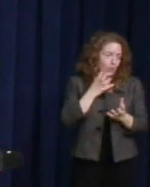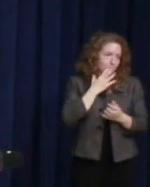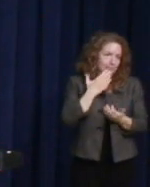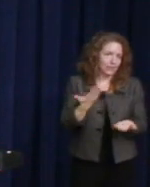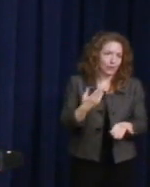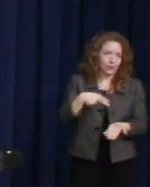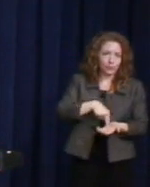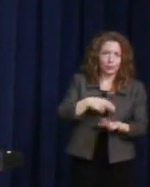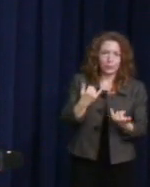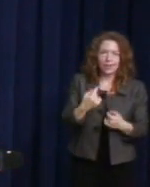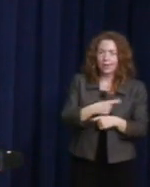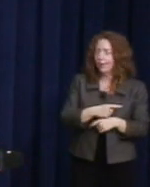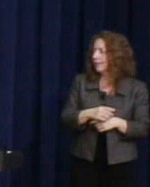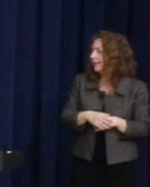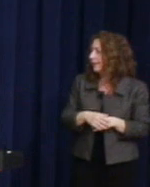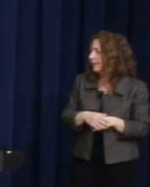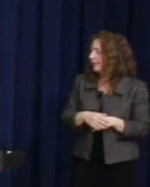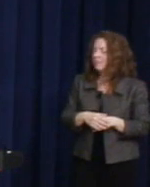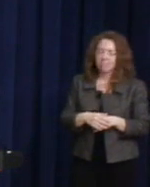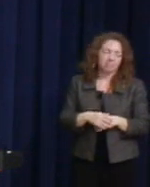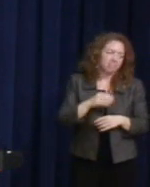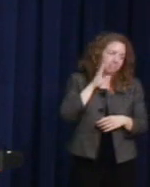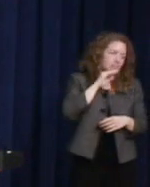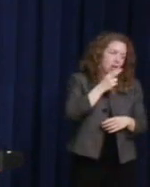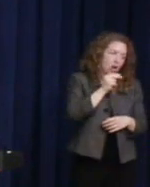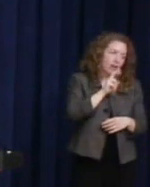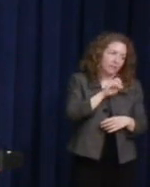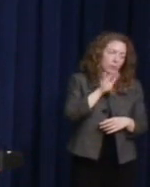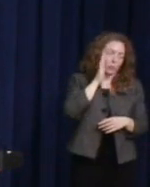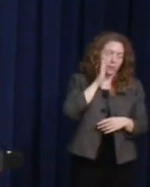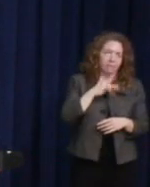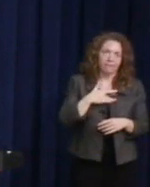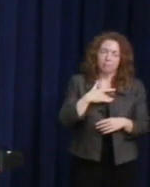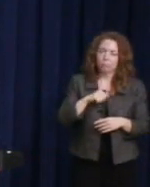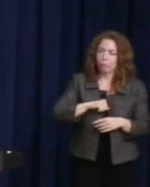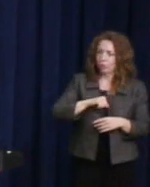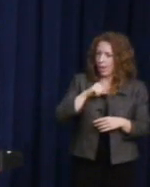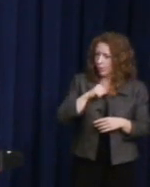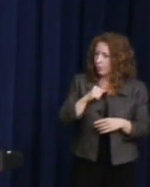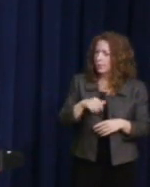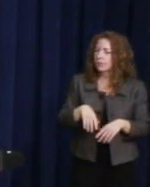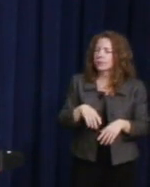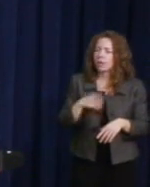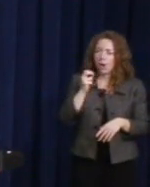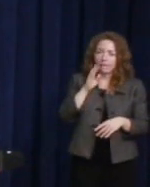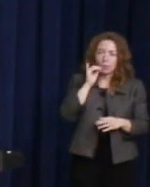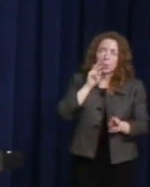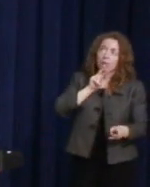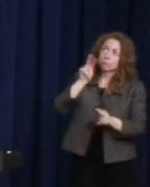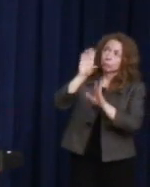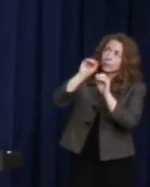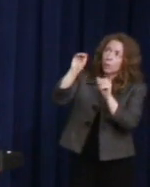I know that Harvey would be so proud. I know he'd be proud of what President Obama has done for the cause.